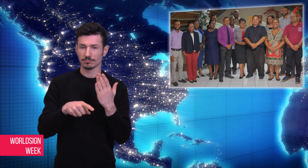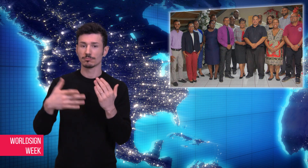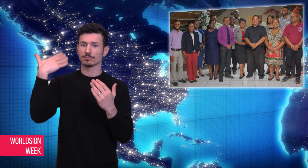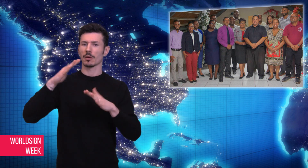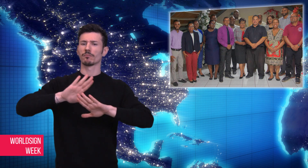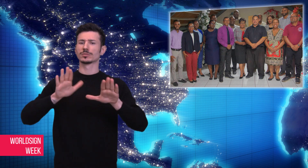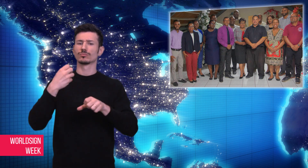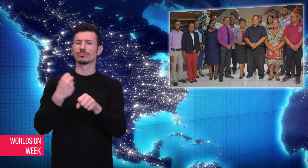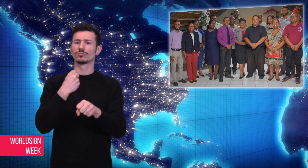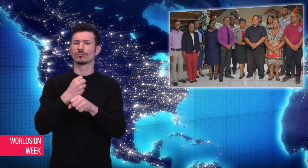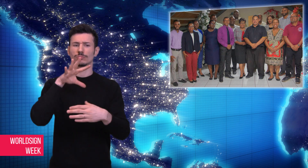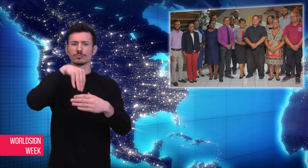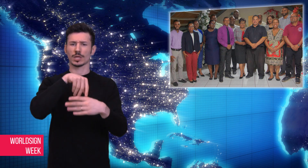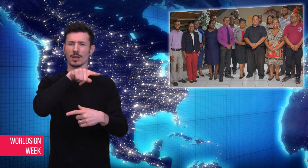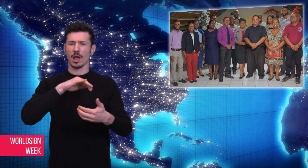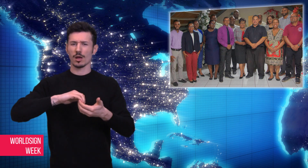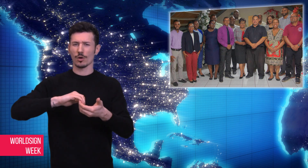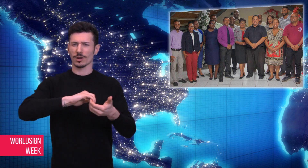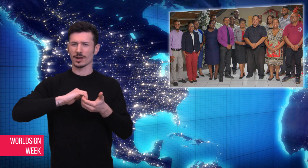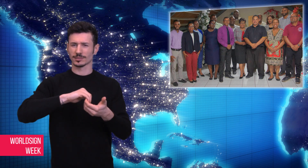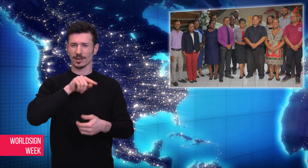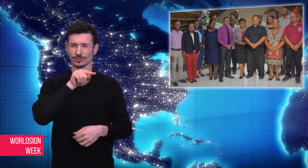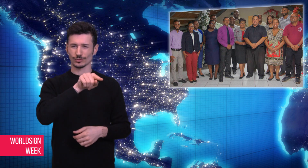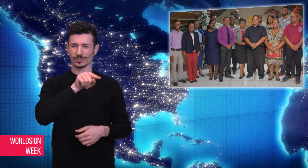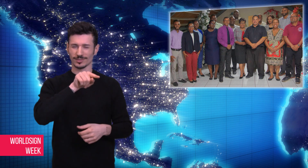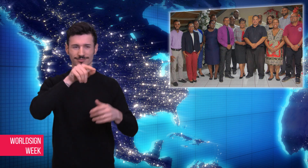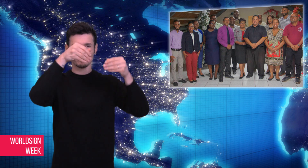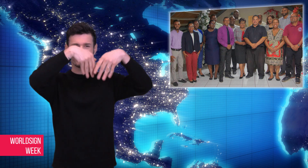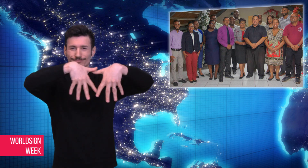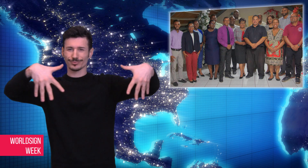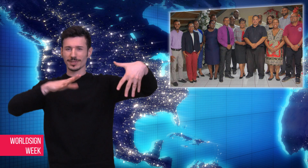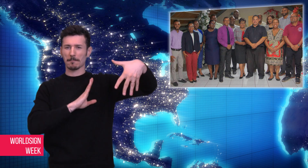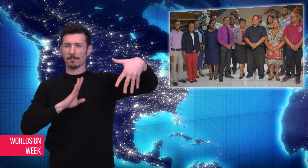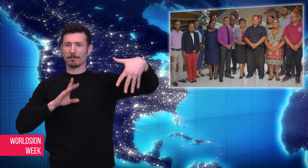member for a while before getting elected president.